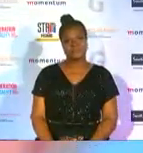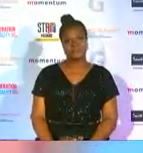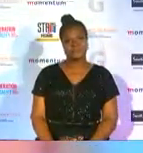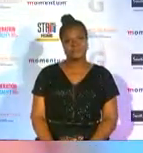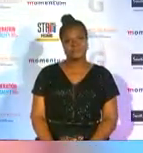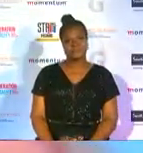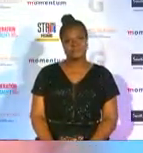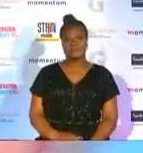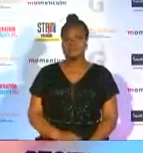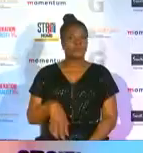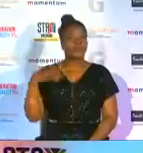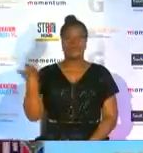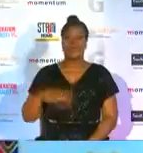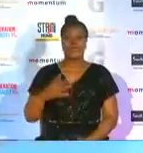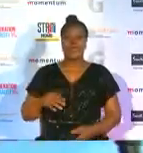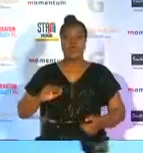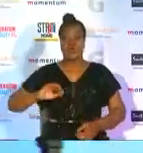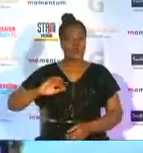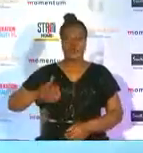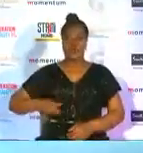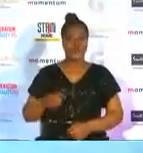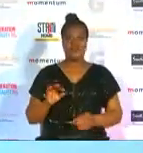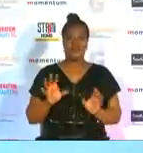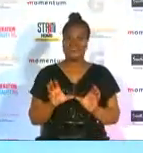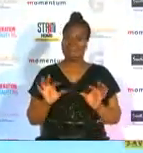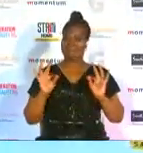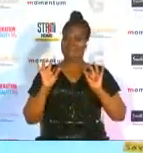definitely a woman of class and elegance zinter please do come closer